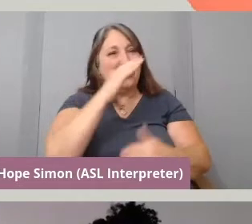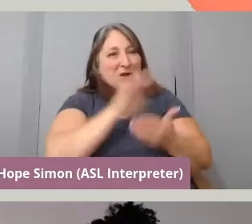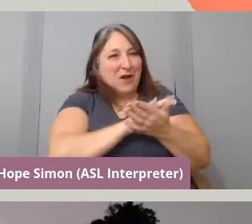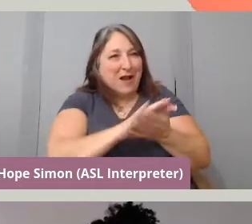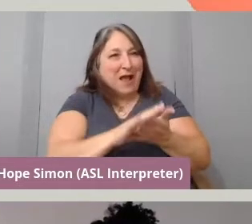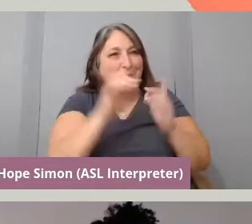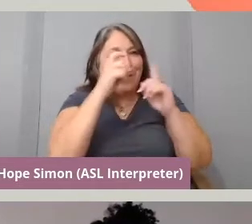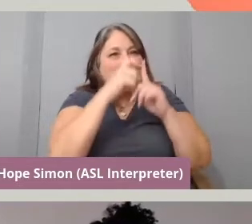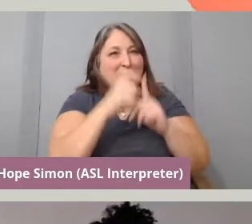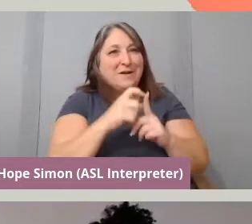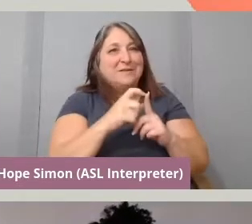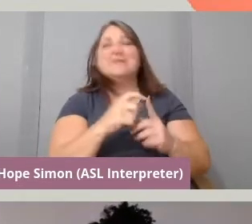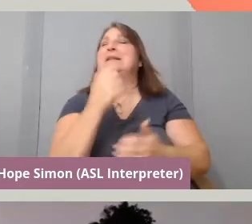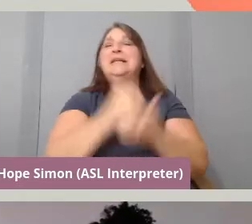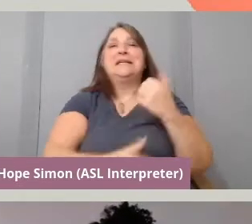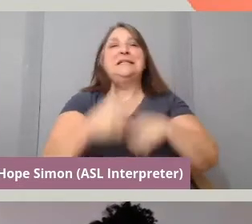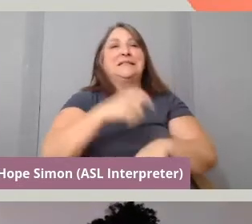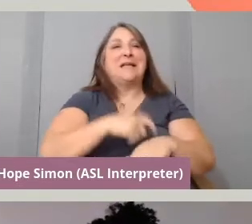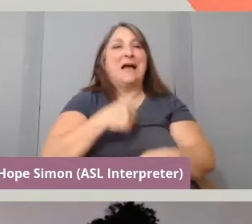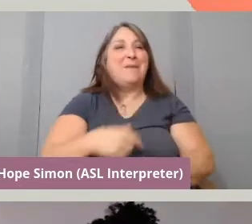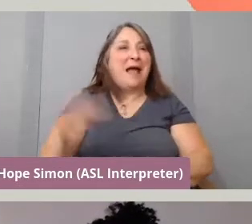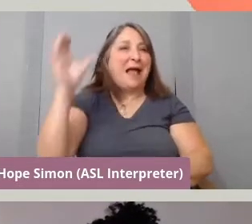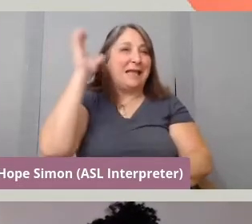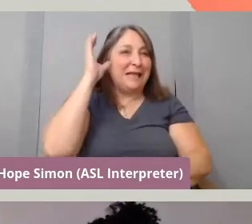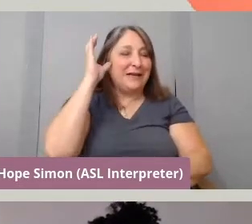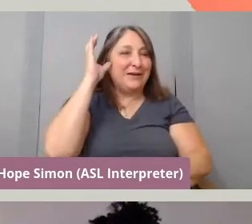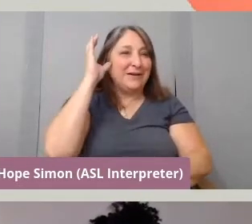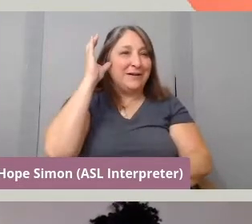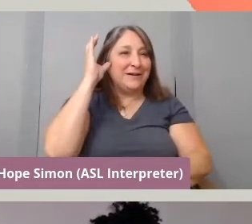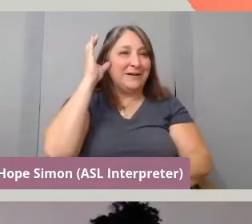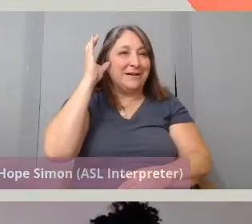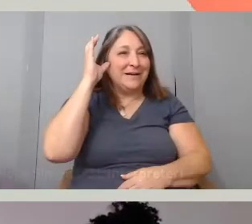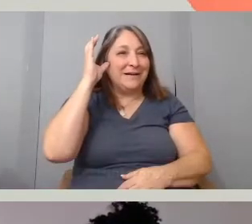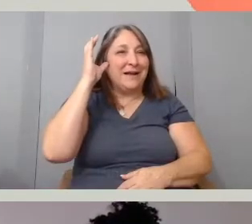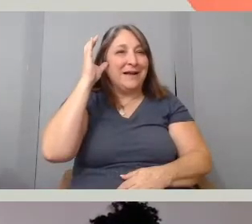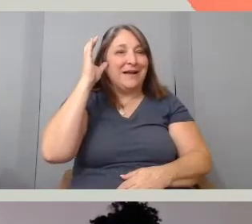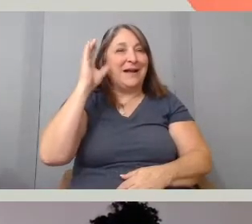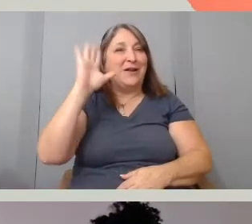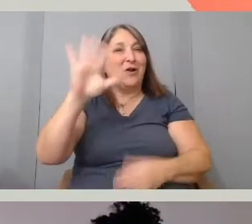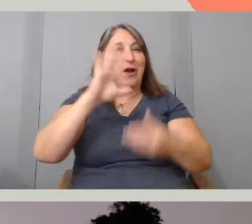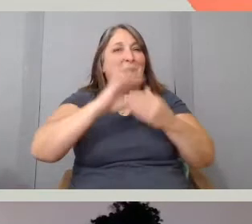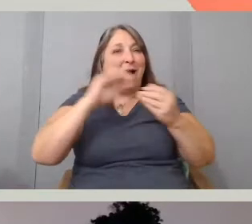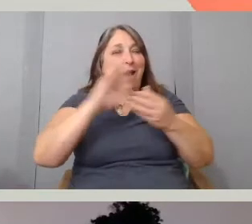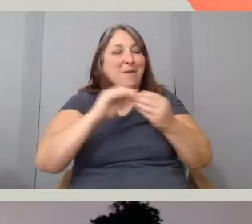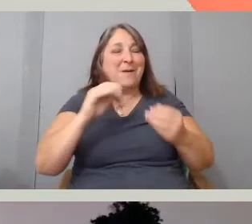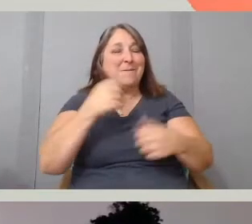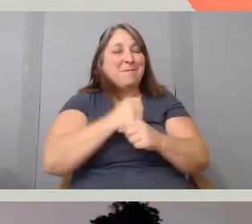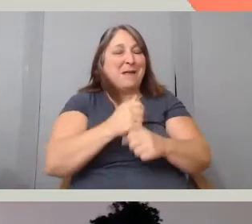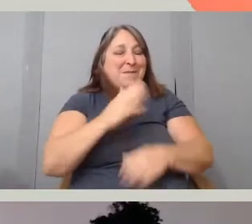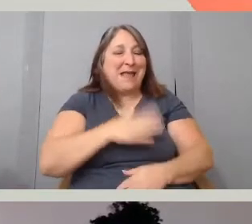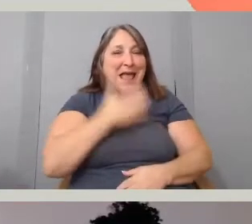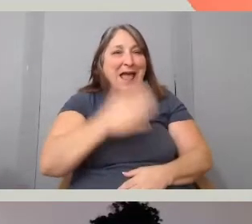And, each time I hear that, I'm really happy because that's, I feel like that's what I was shooting for